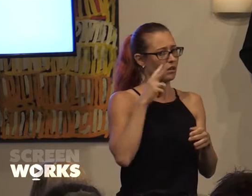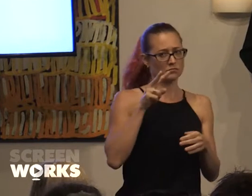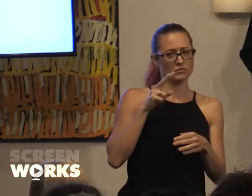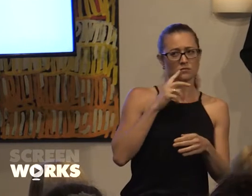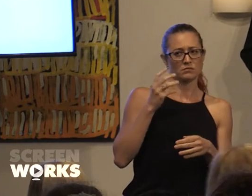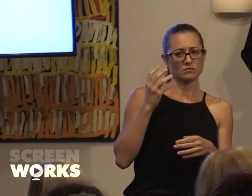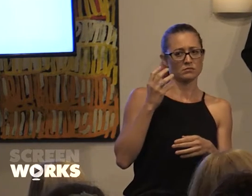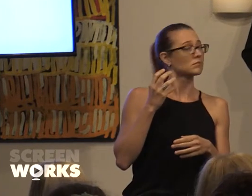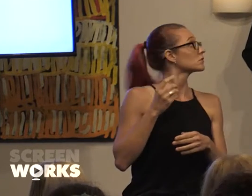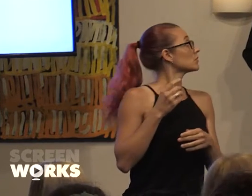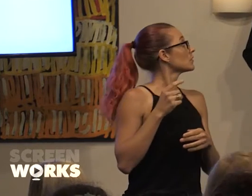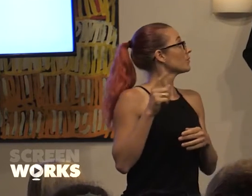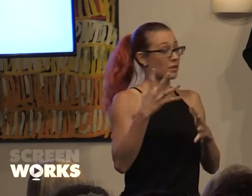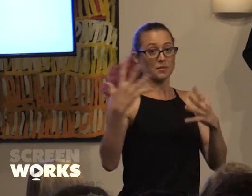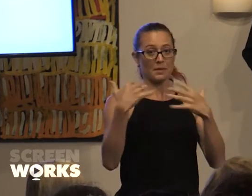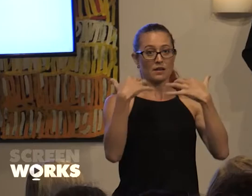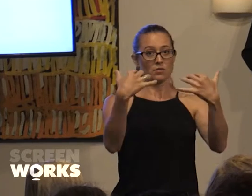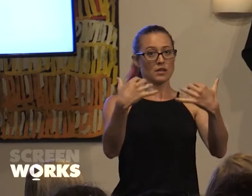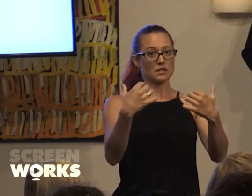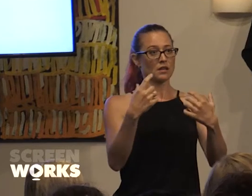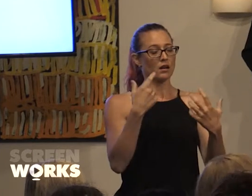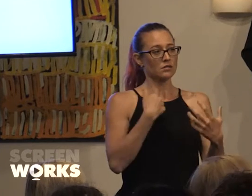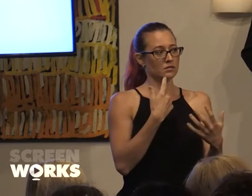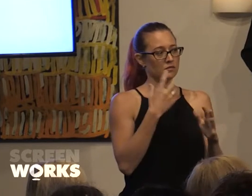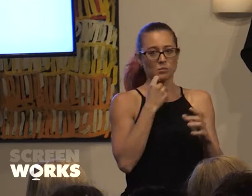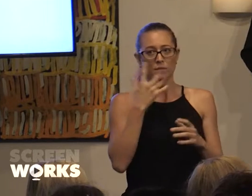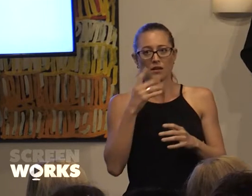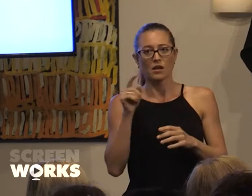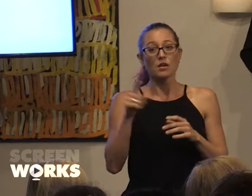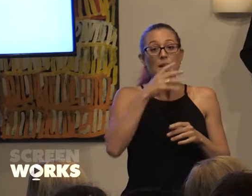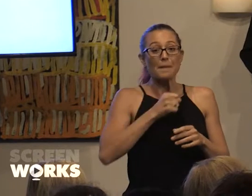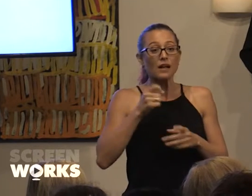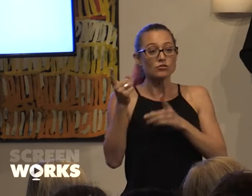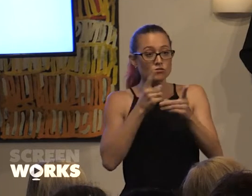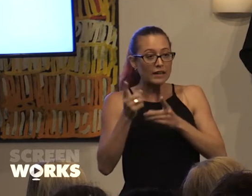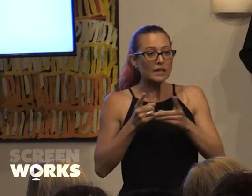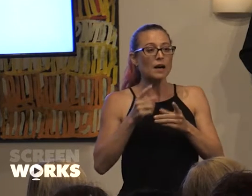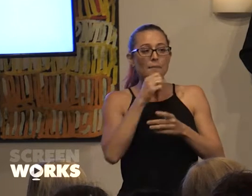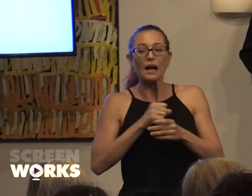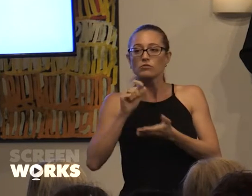that's a big audience you don't want to embarrass him - "sorry there was a male director, a male writer, three male